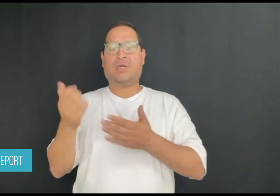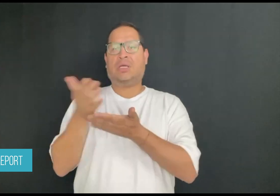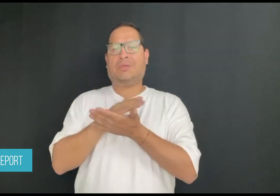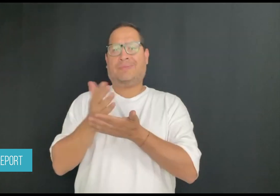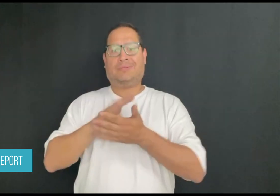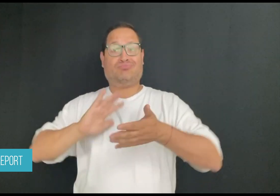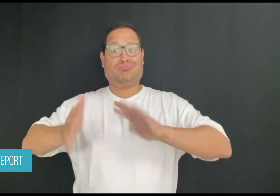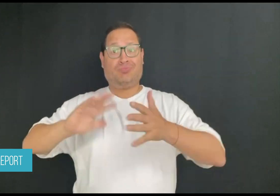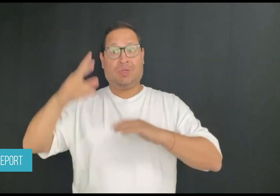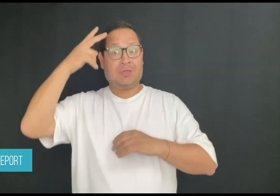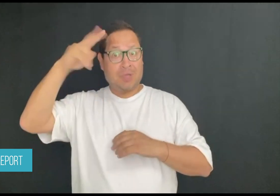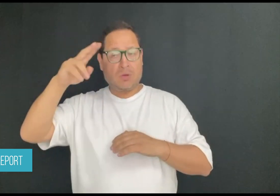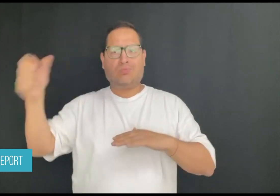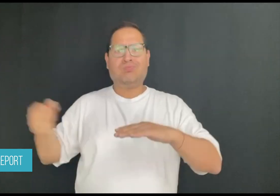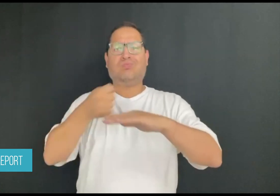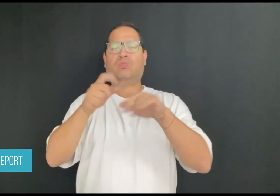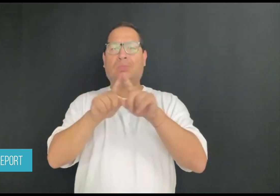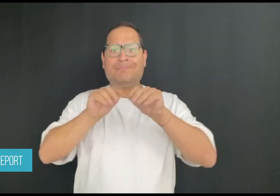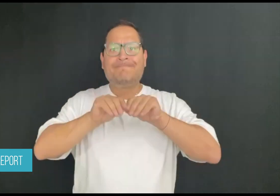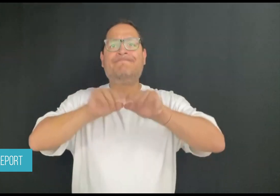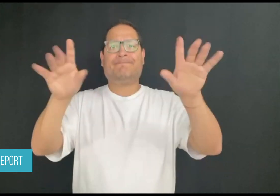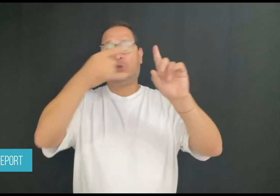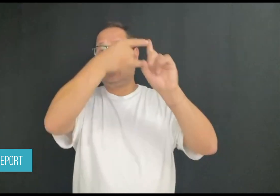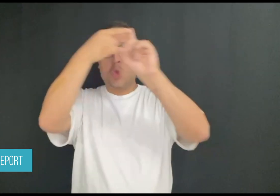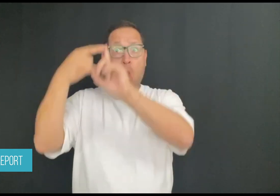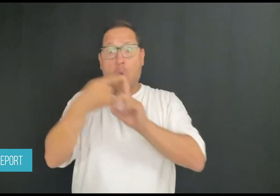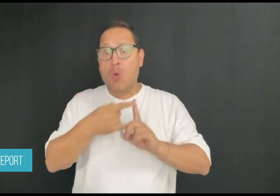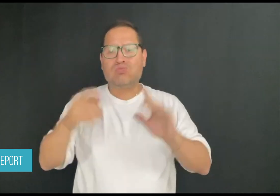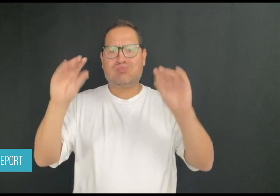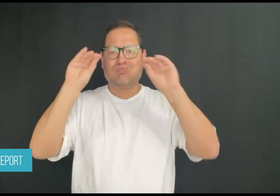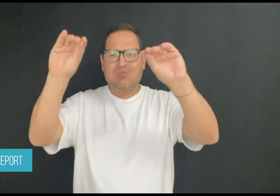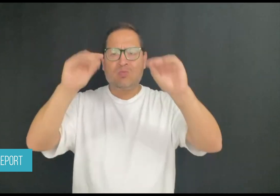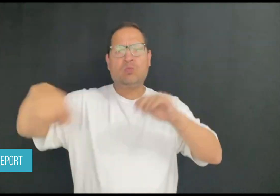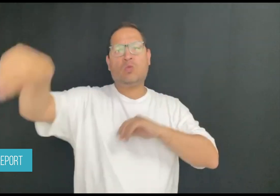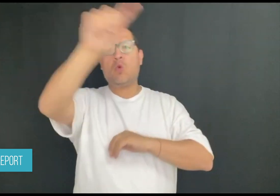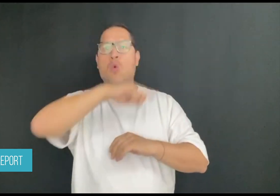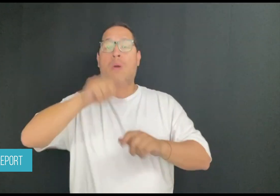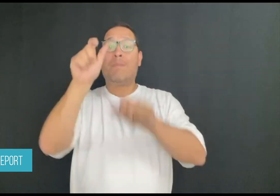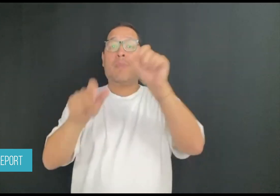of LSM for citizens and public servants. They also